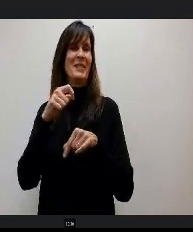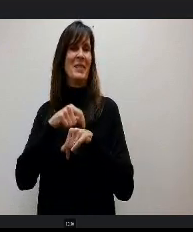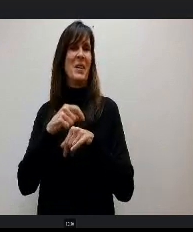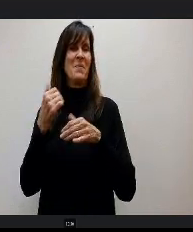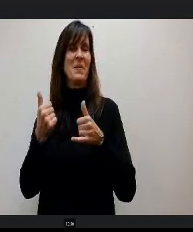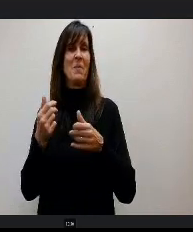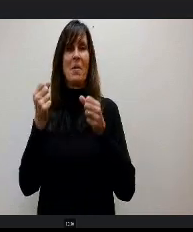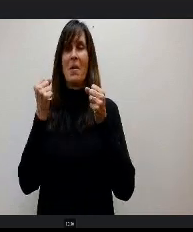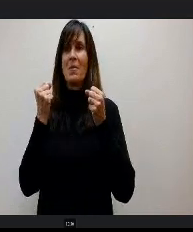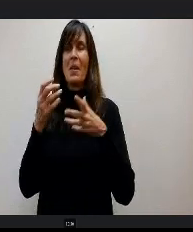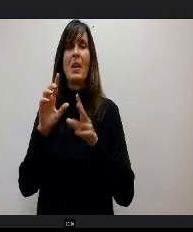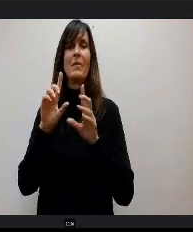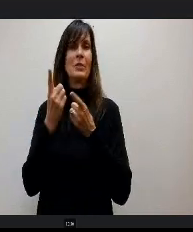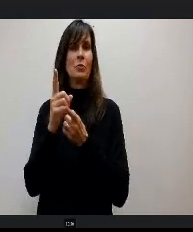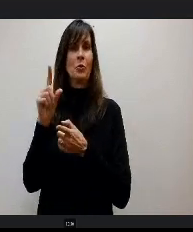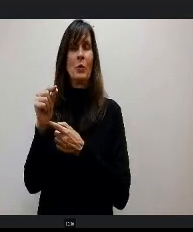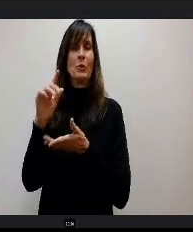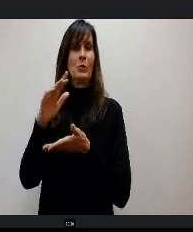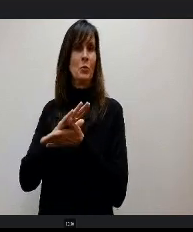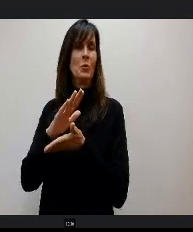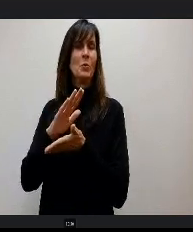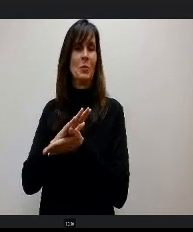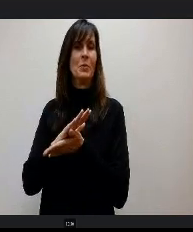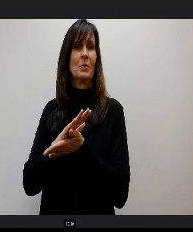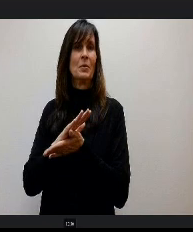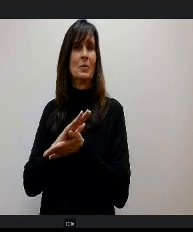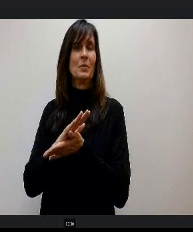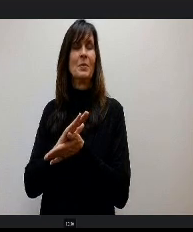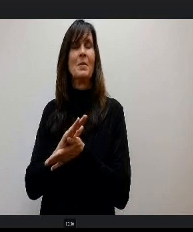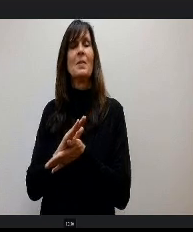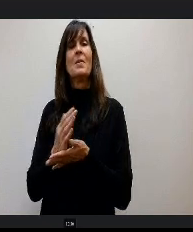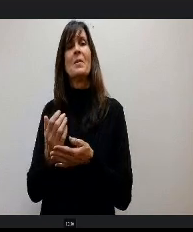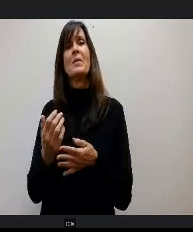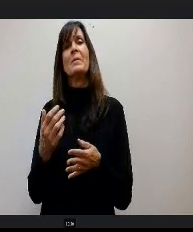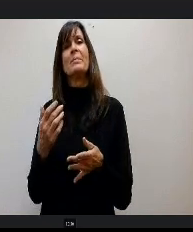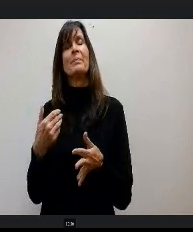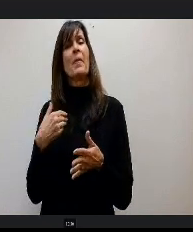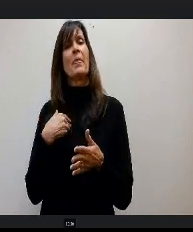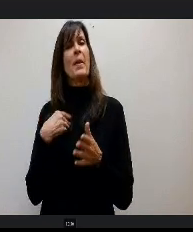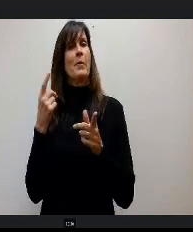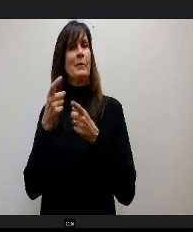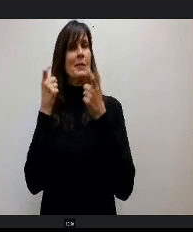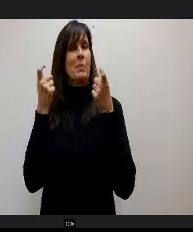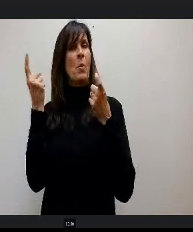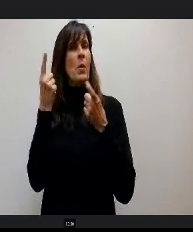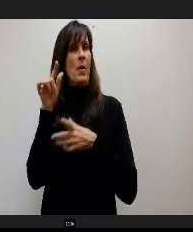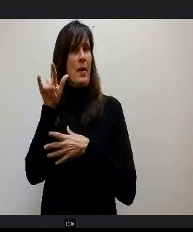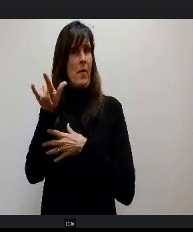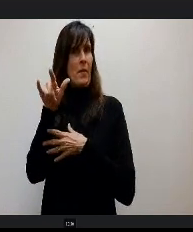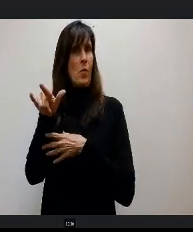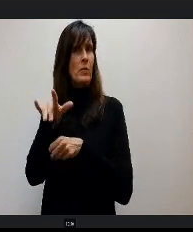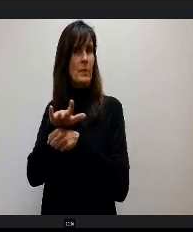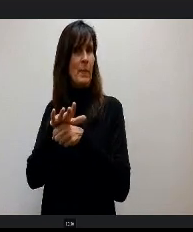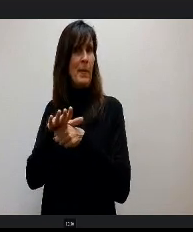District 20 schools that are going to be having their ceremonies on the Air Force Academy at Clun Arena